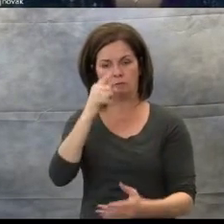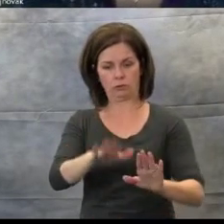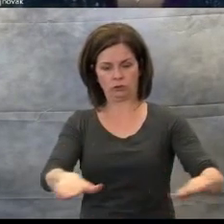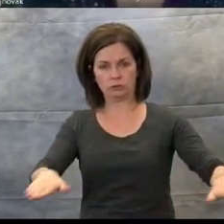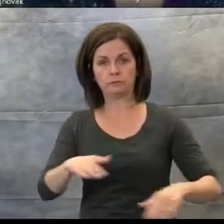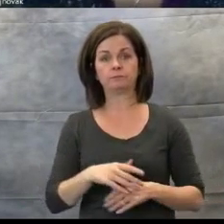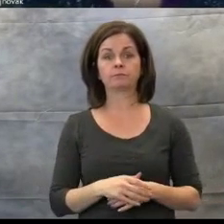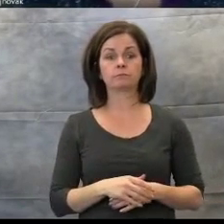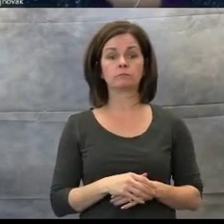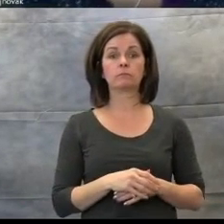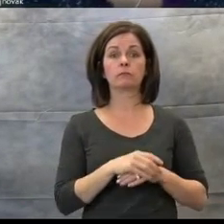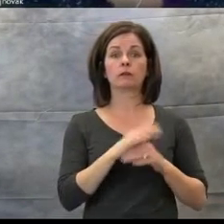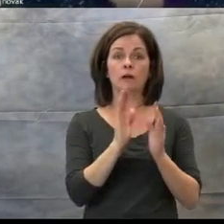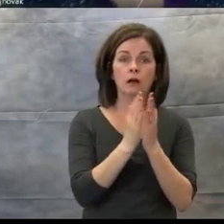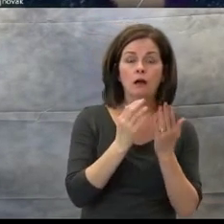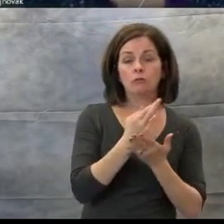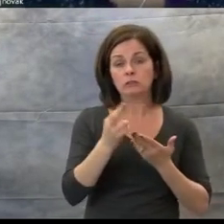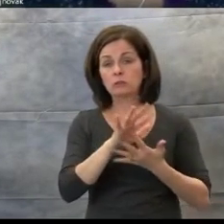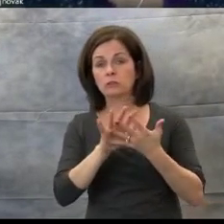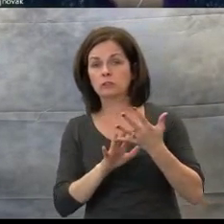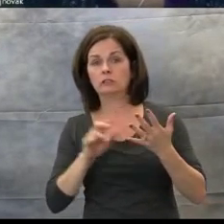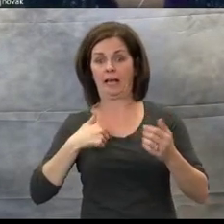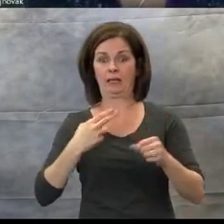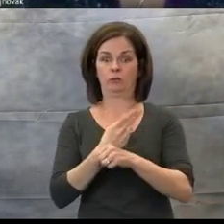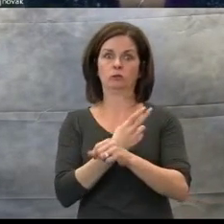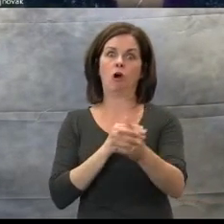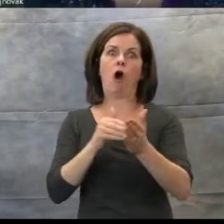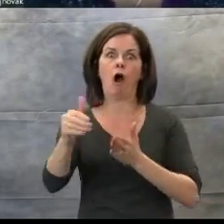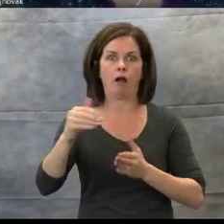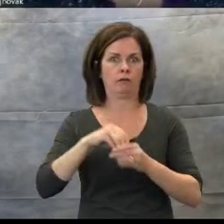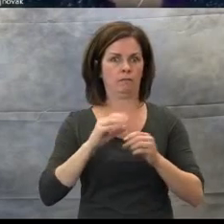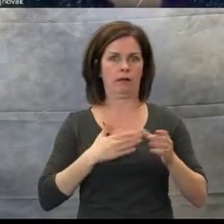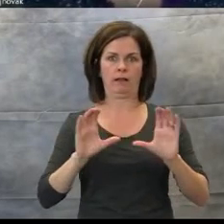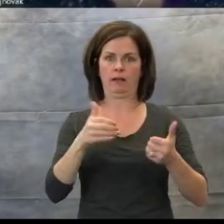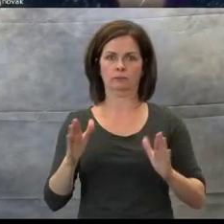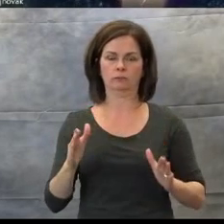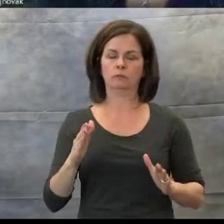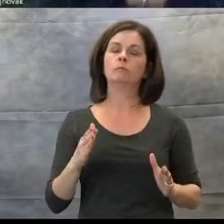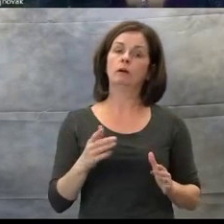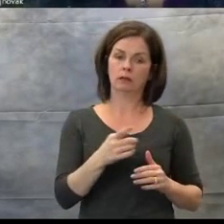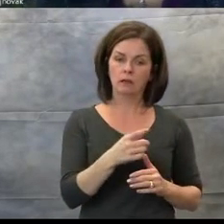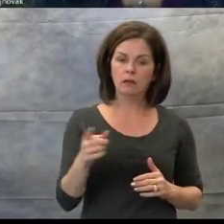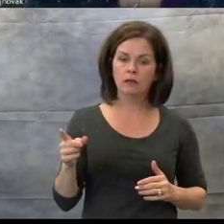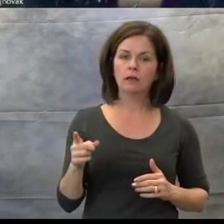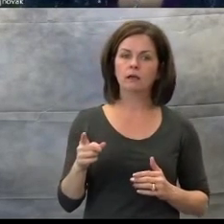and they were highly loved and respected and reinforcing to my students.